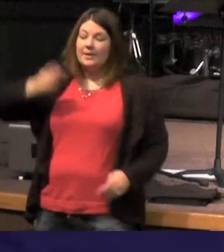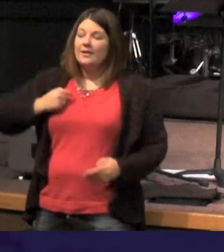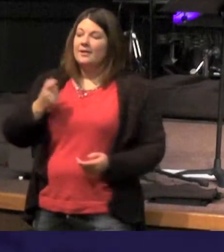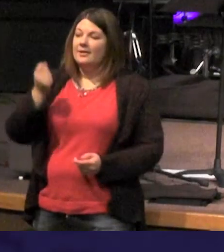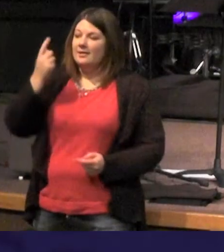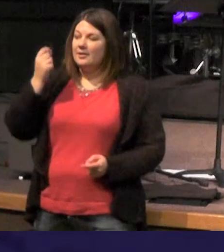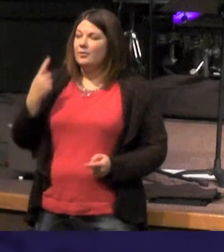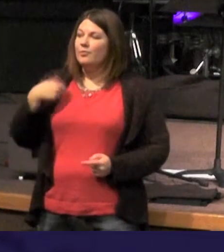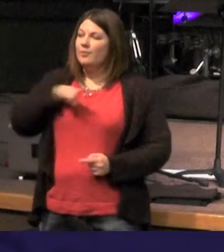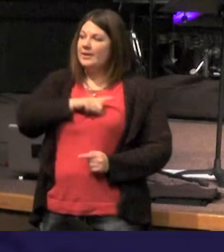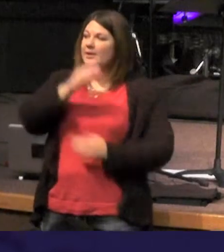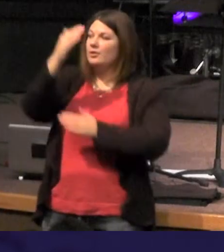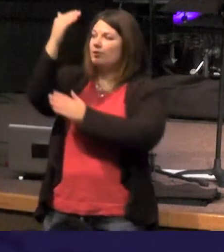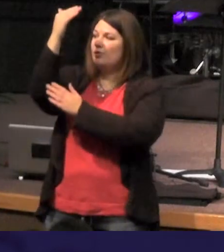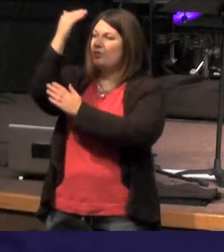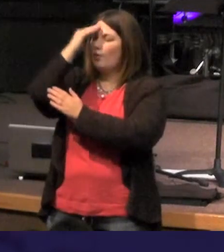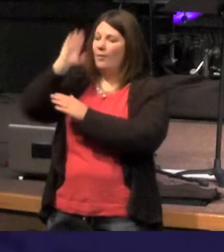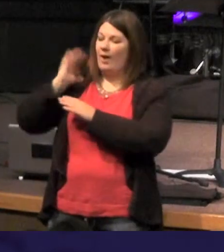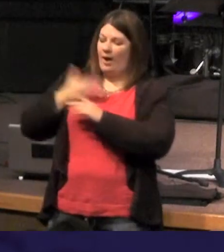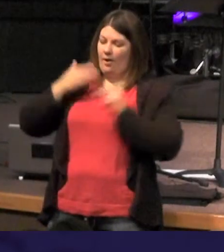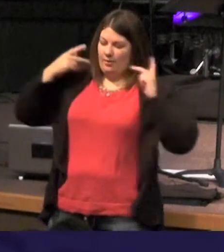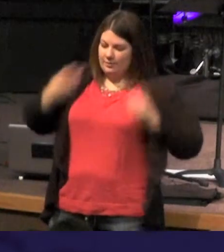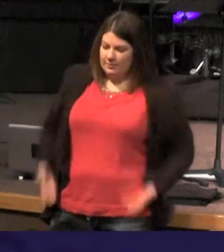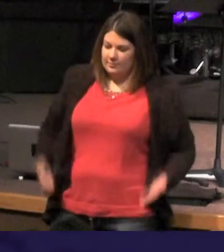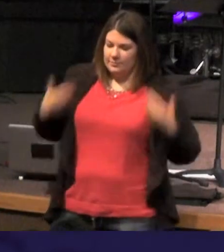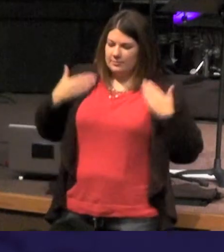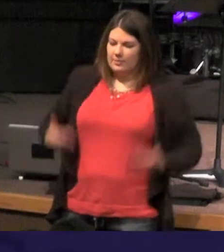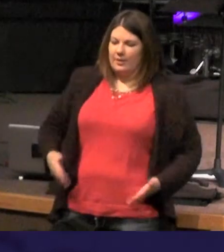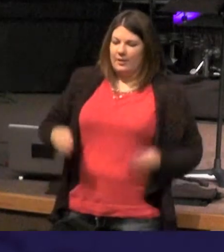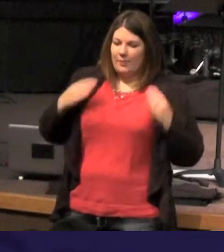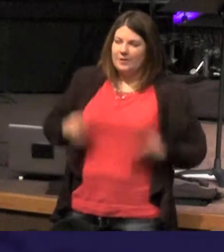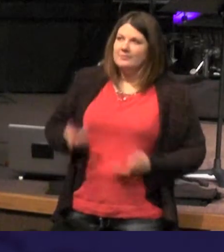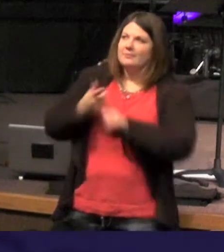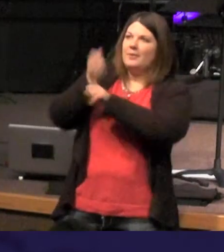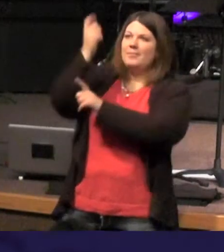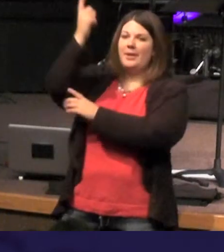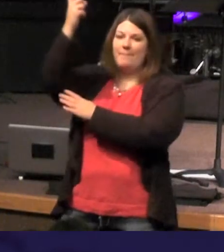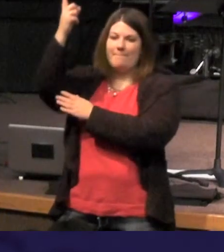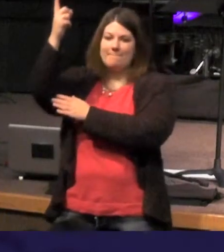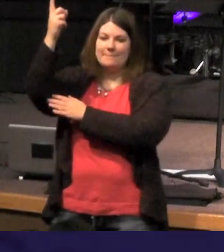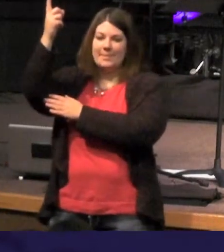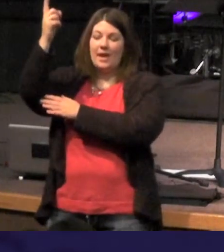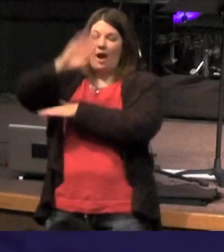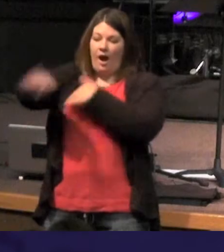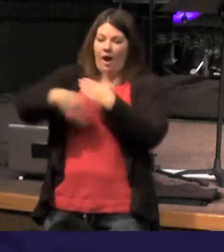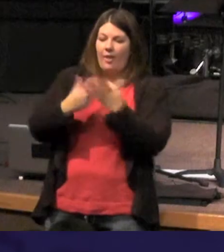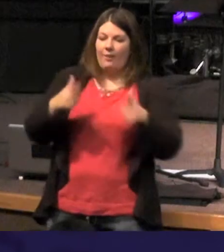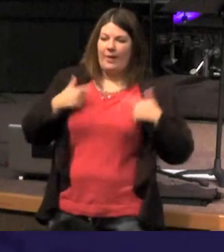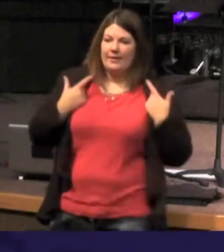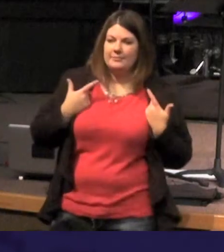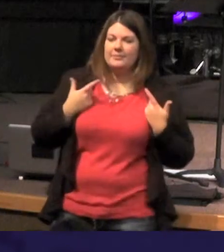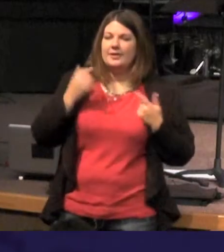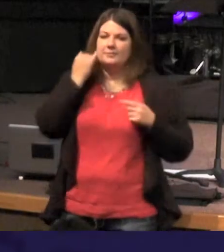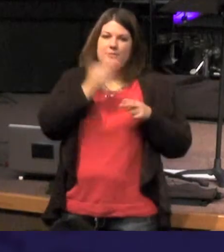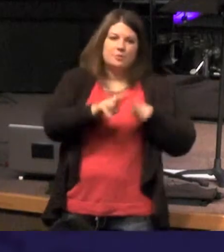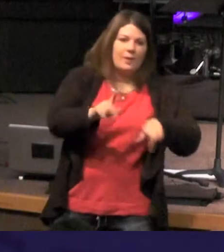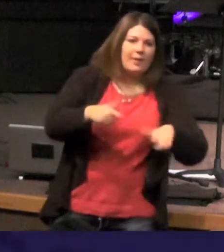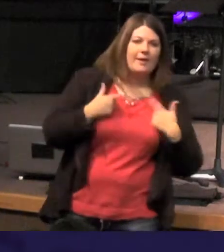we know our our physical existence is due to Jesus and so all life - whether short or long